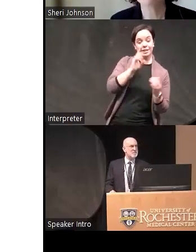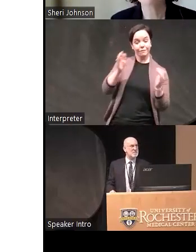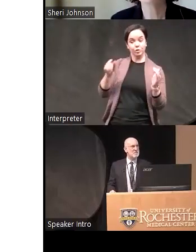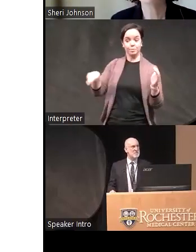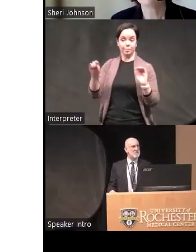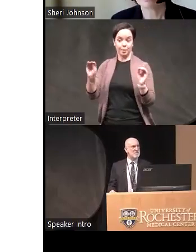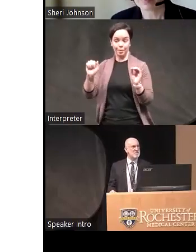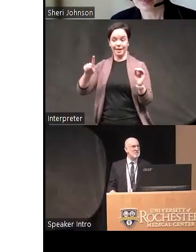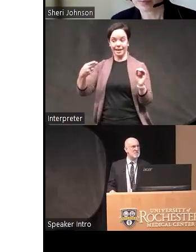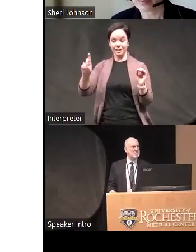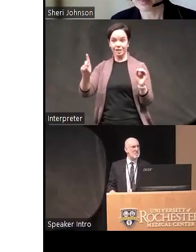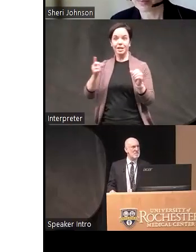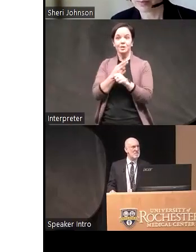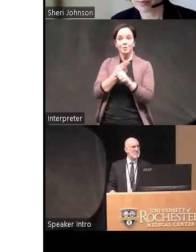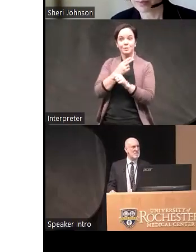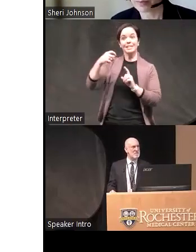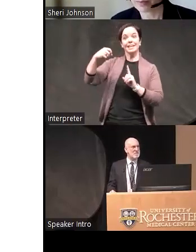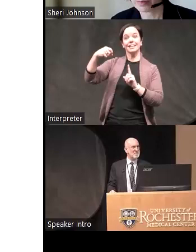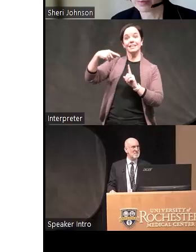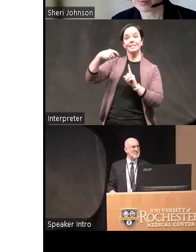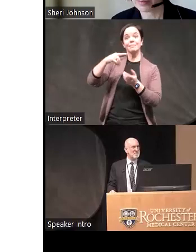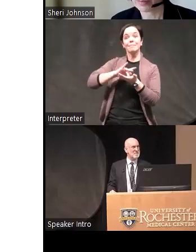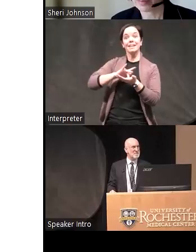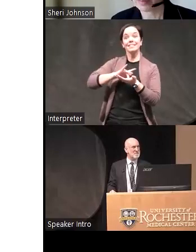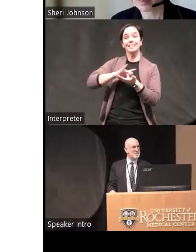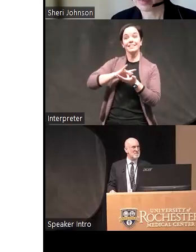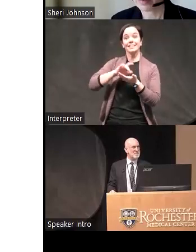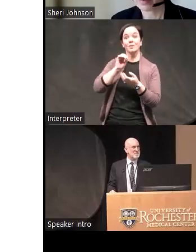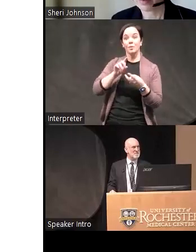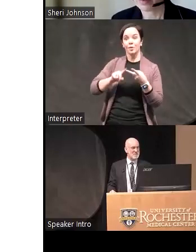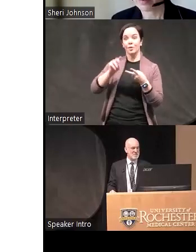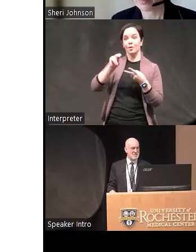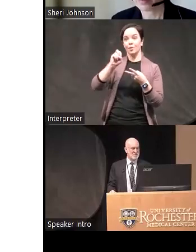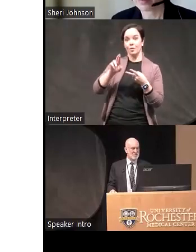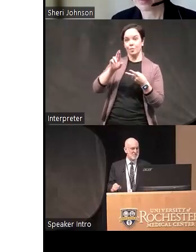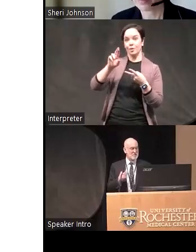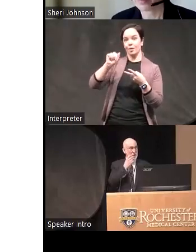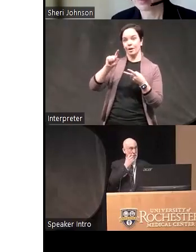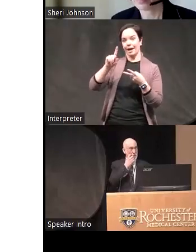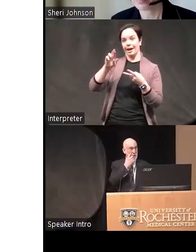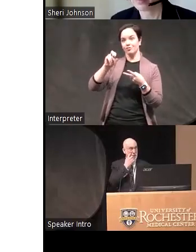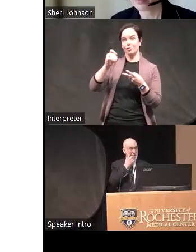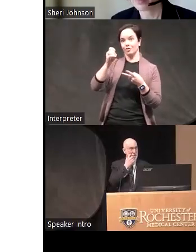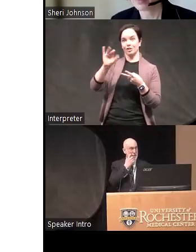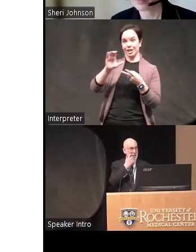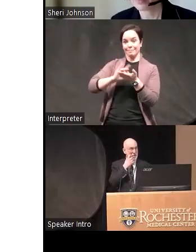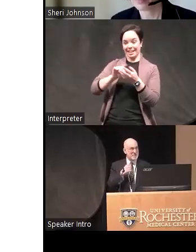then using stimulant medications or noradrenergic medications are more effective than anything else